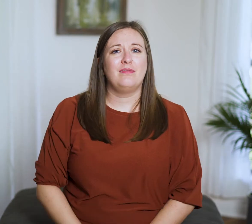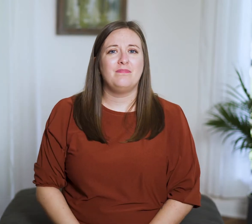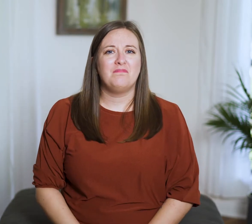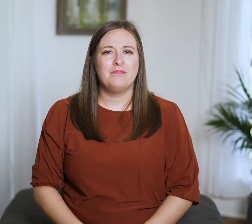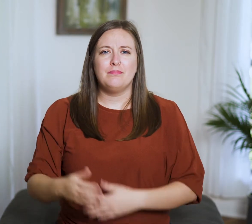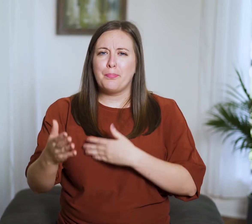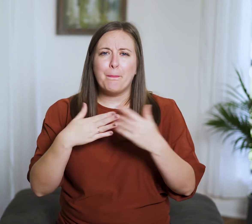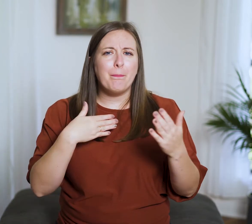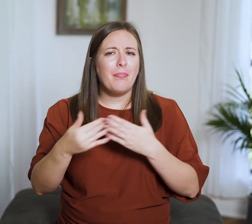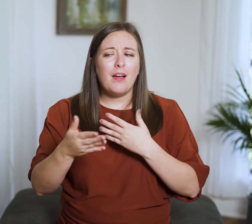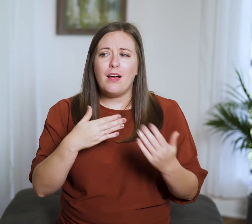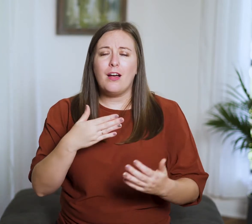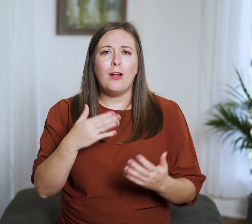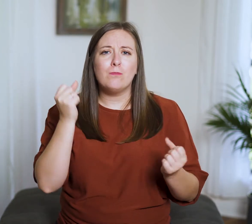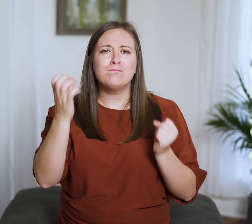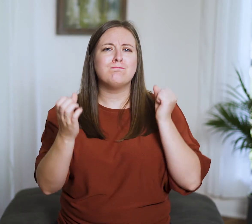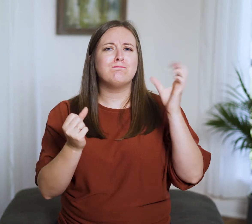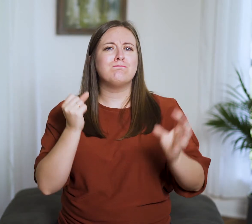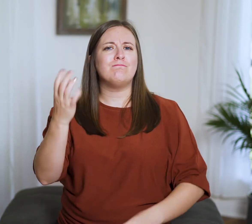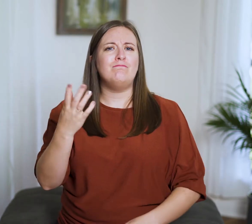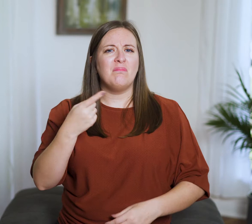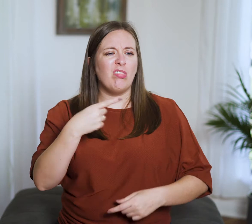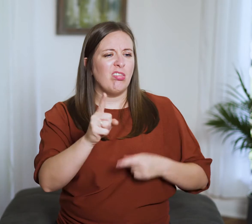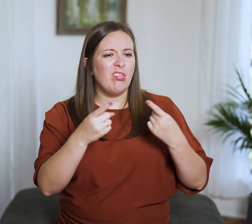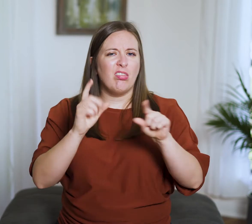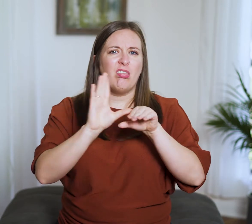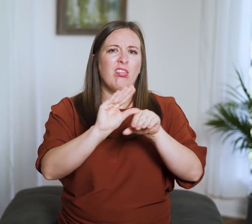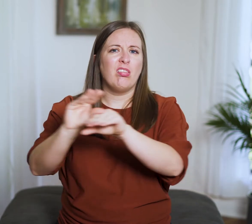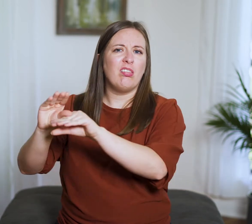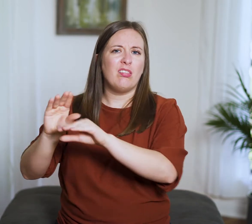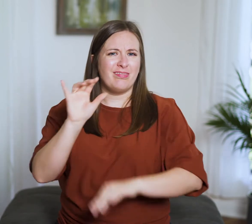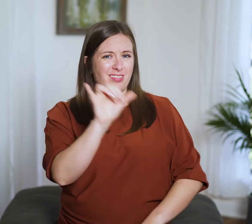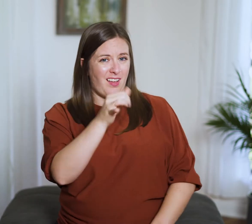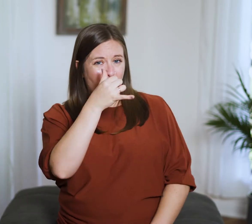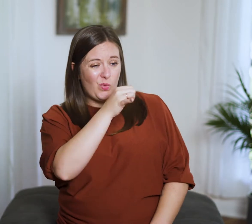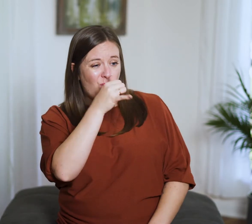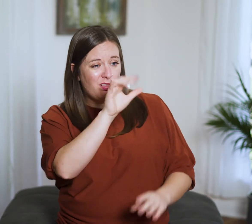and “whoever utters slander is a fool.